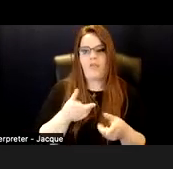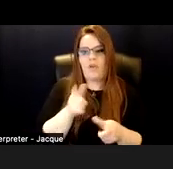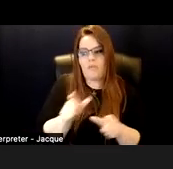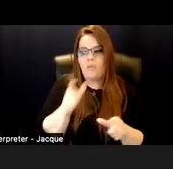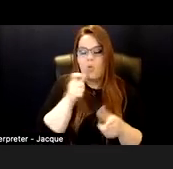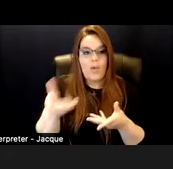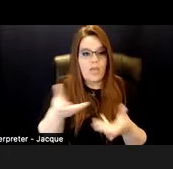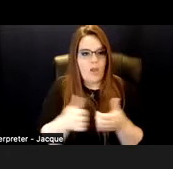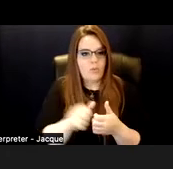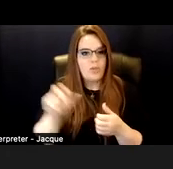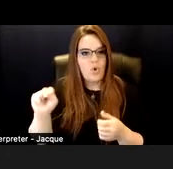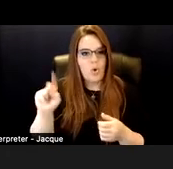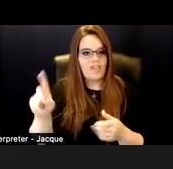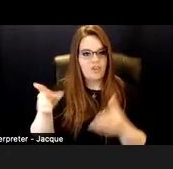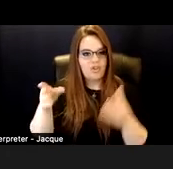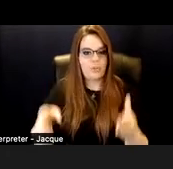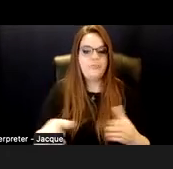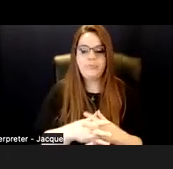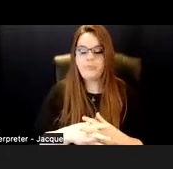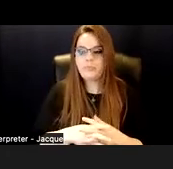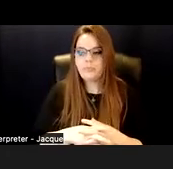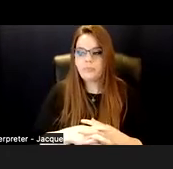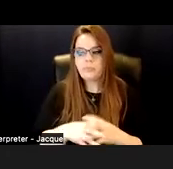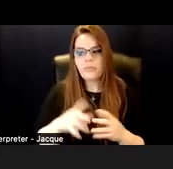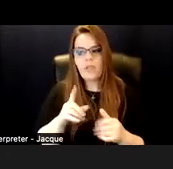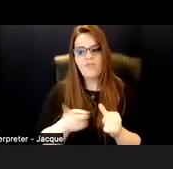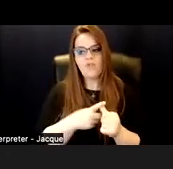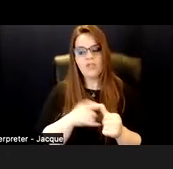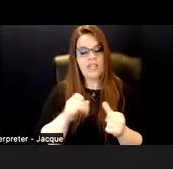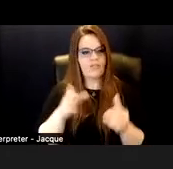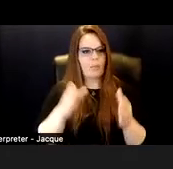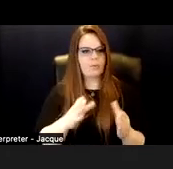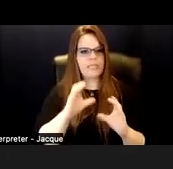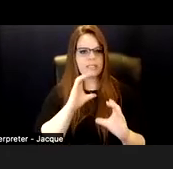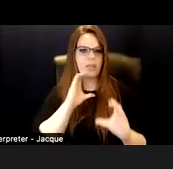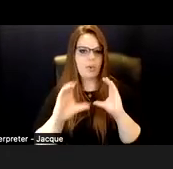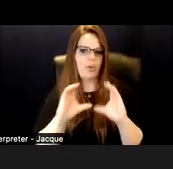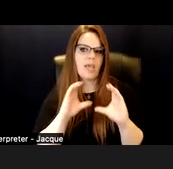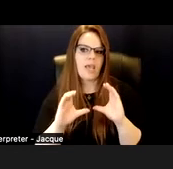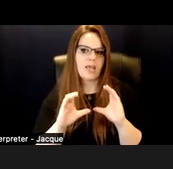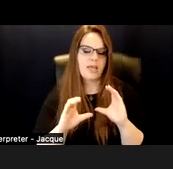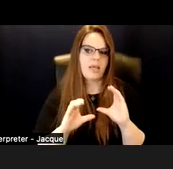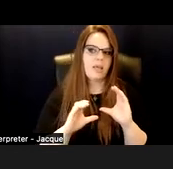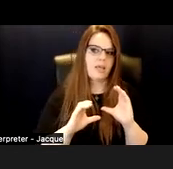First of all, if someone is communicating or behaving